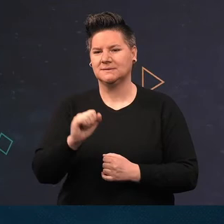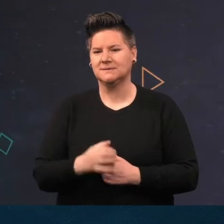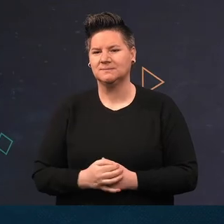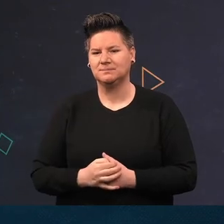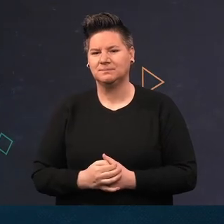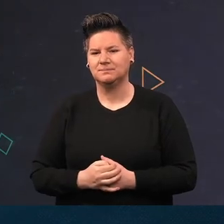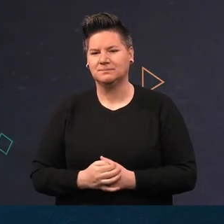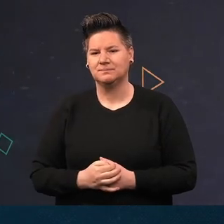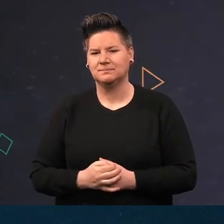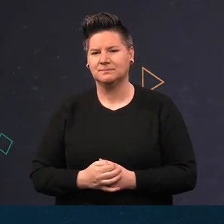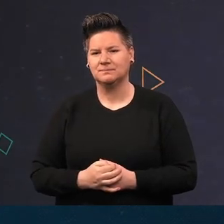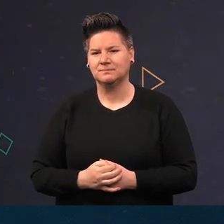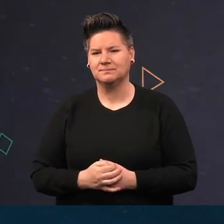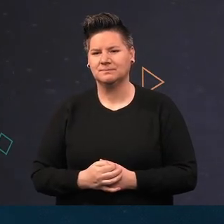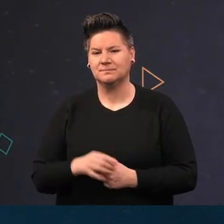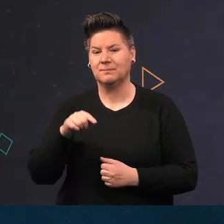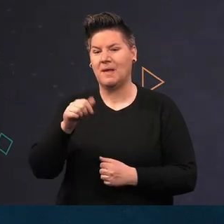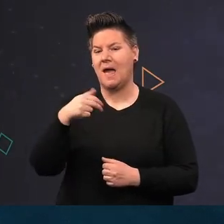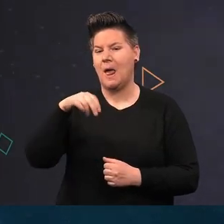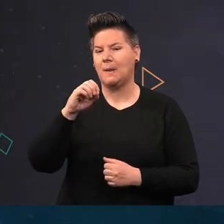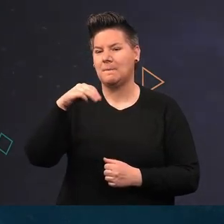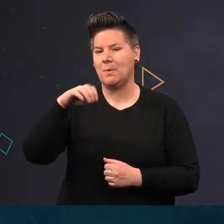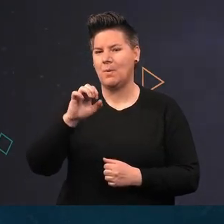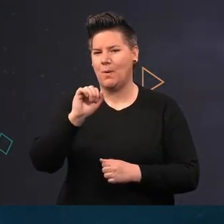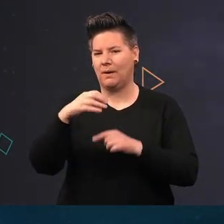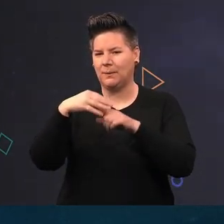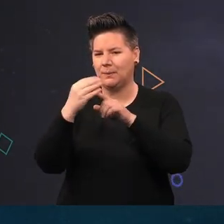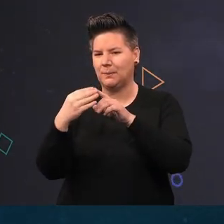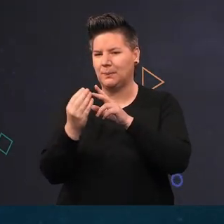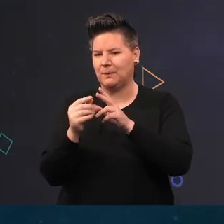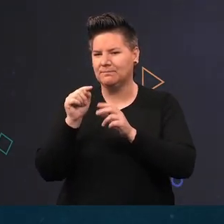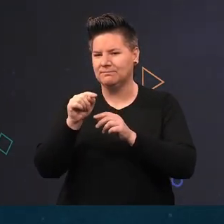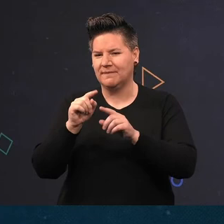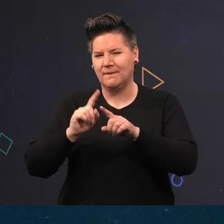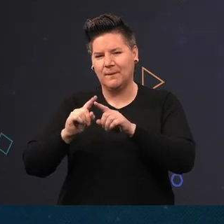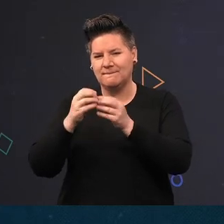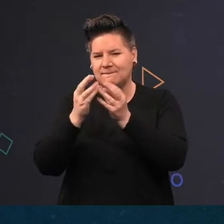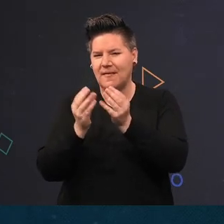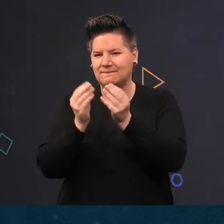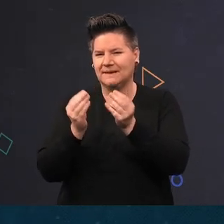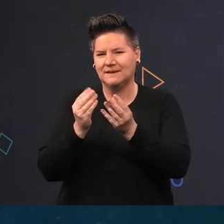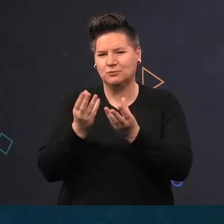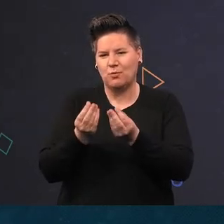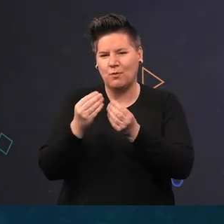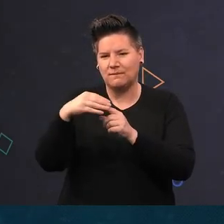and the Plumose anemone, Metridium, its many tentacles giving it a fluffy appearance